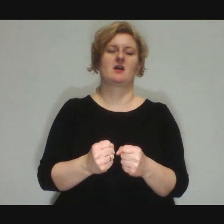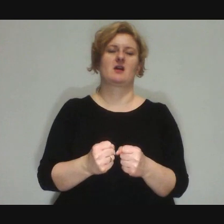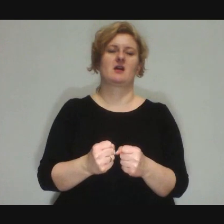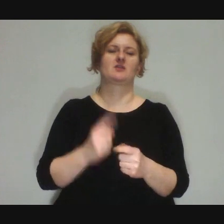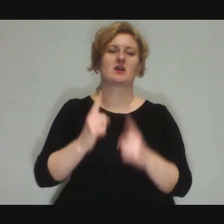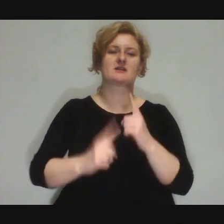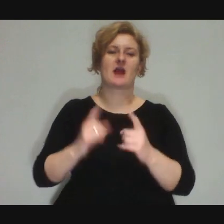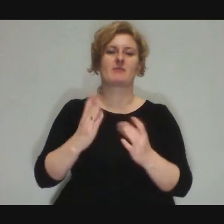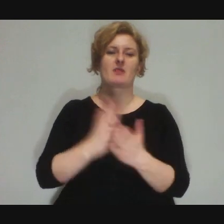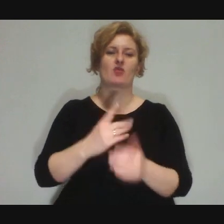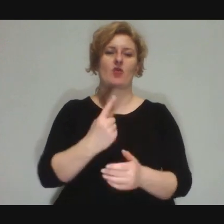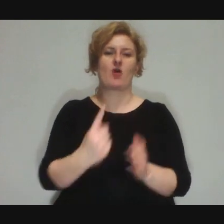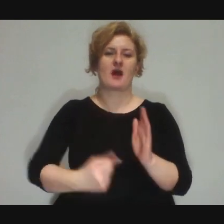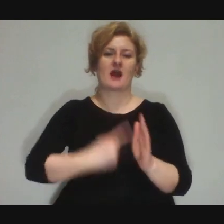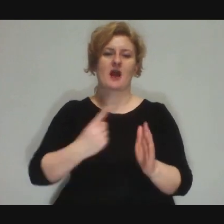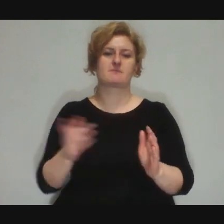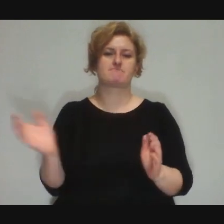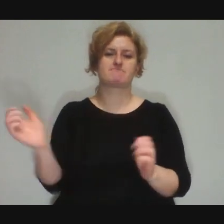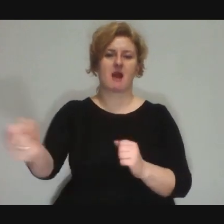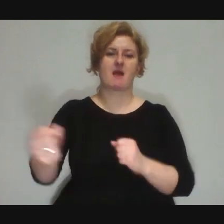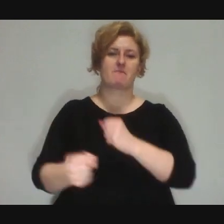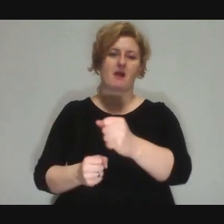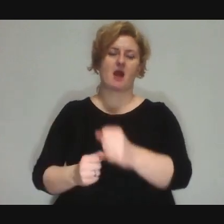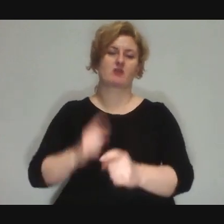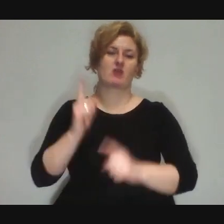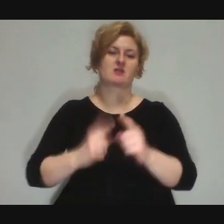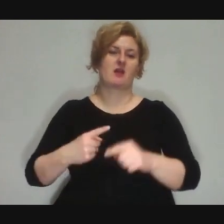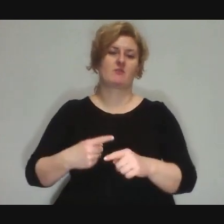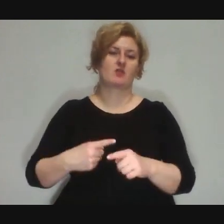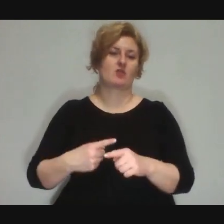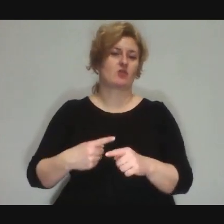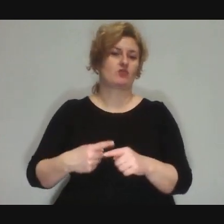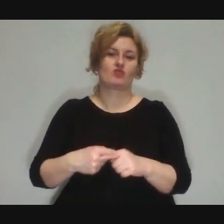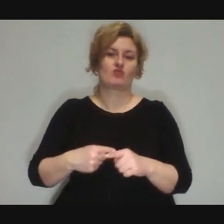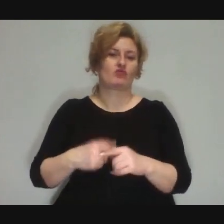and sometimes there are some knives in action, there are different situations